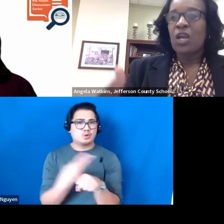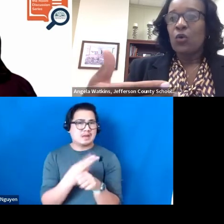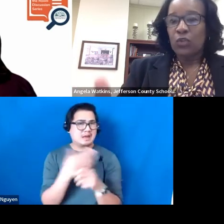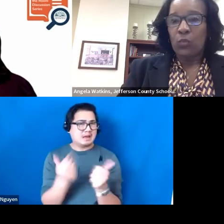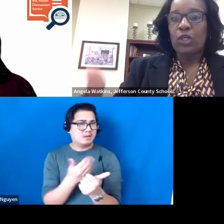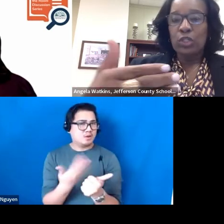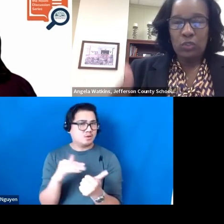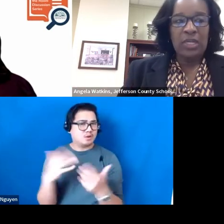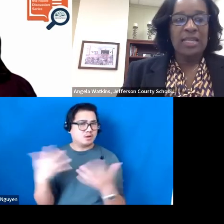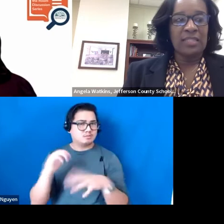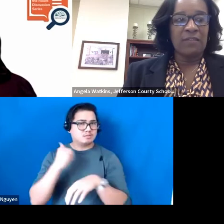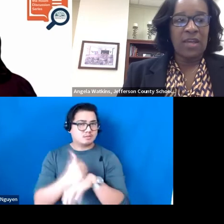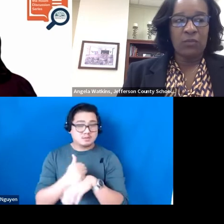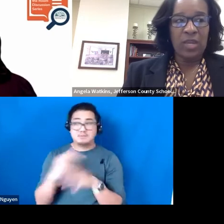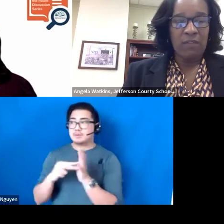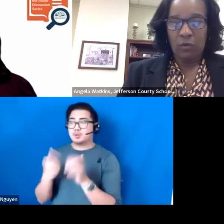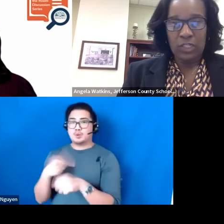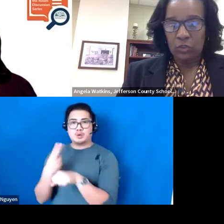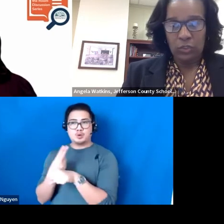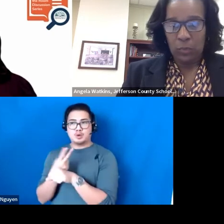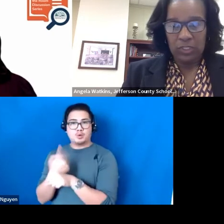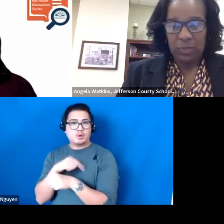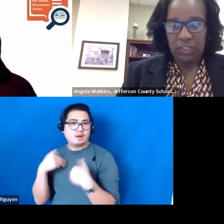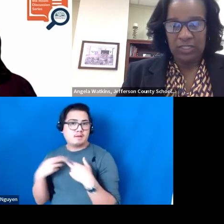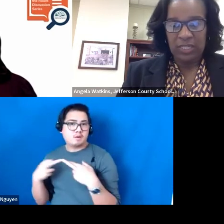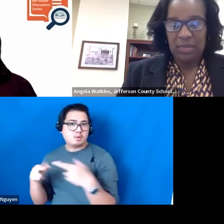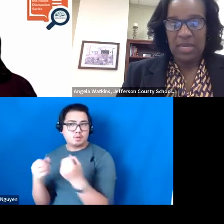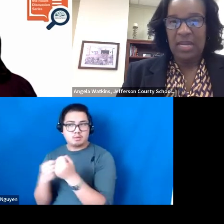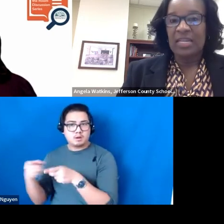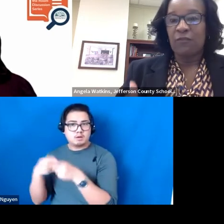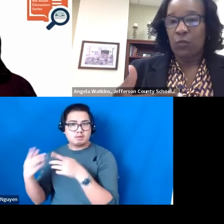So we are utilizing the fact that we have our have our Regional Support Specialist come in.